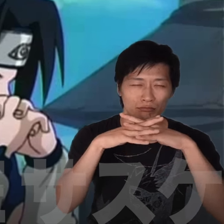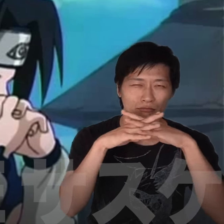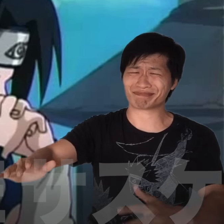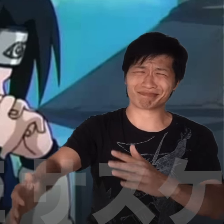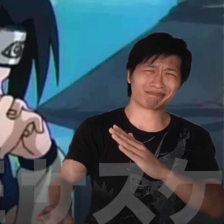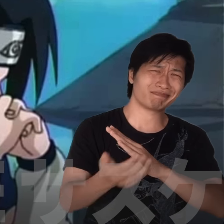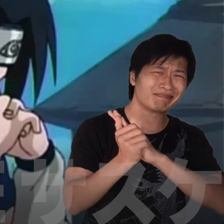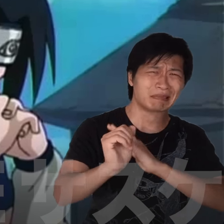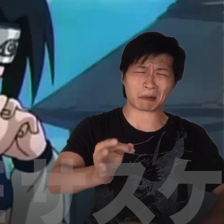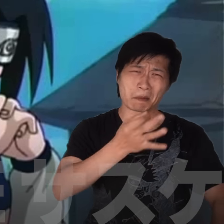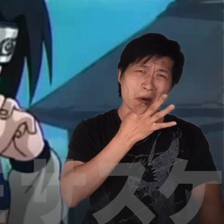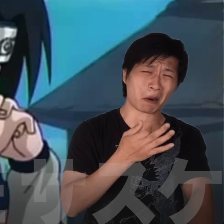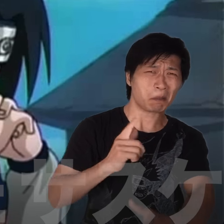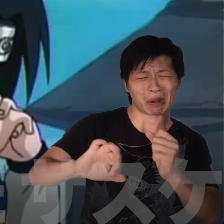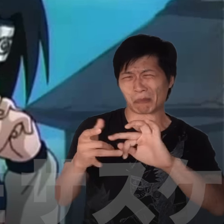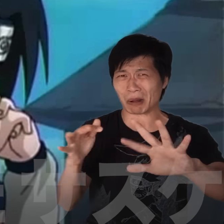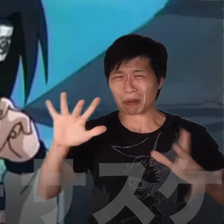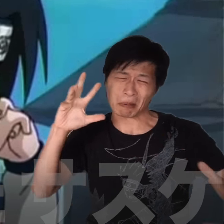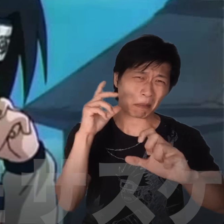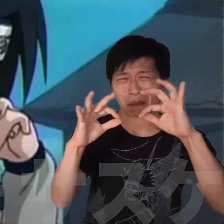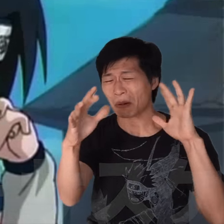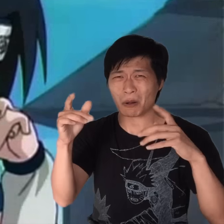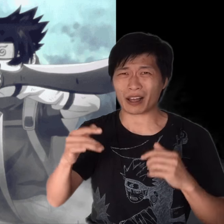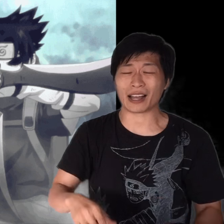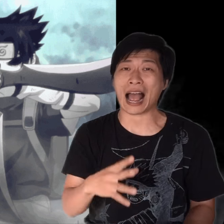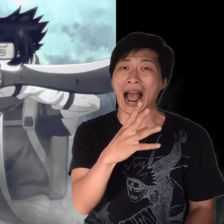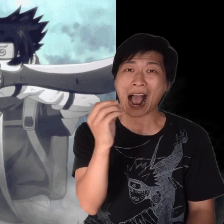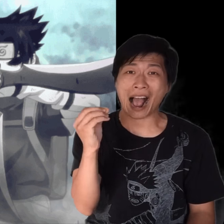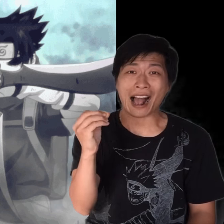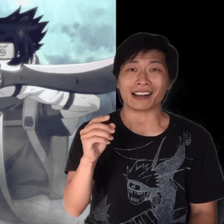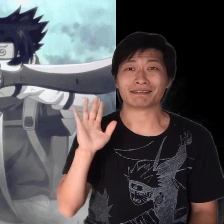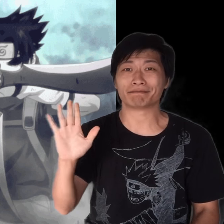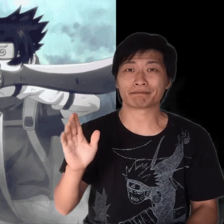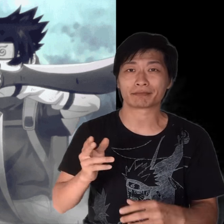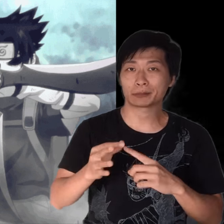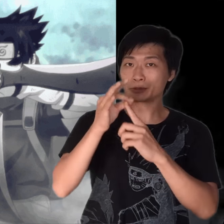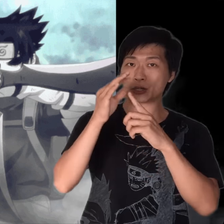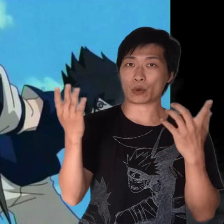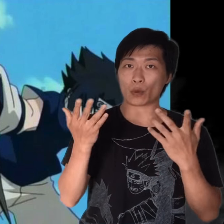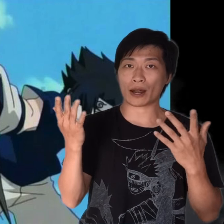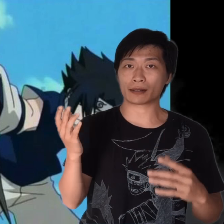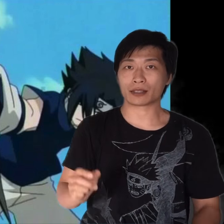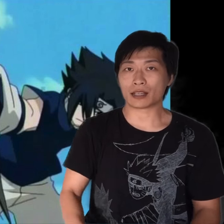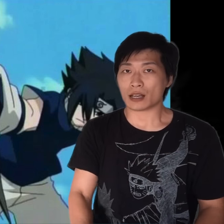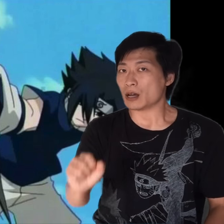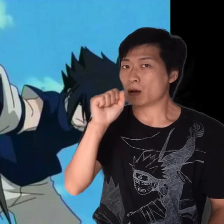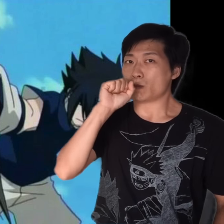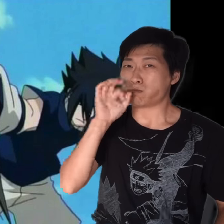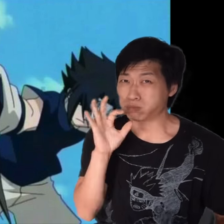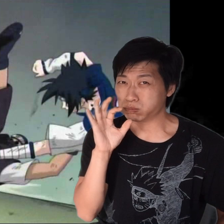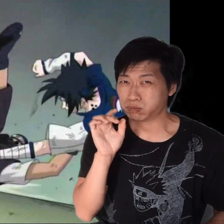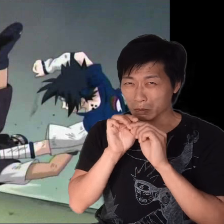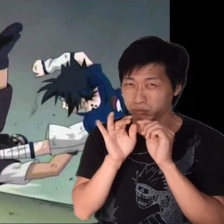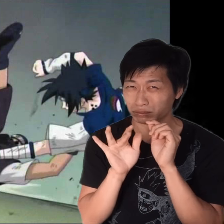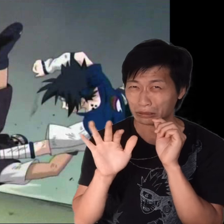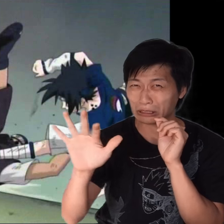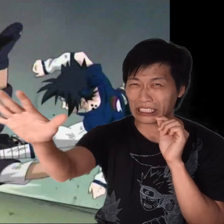He is incredibly skilled in fighting and his specialty is “Katon Goukakyuu no Jutsu”.